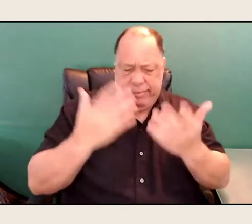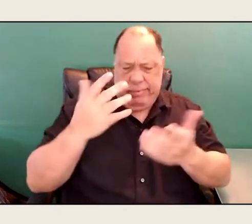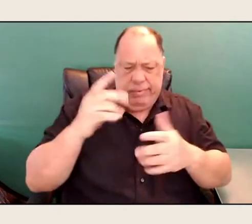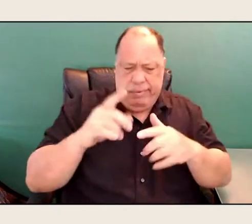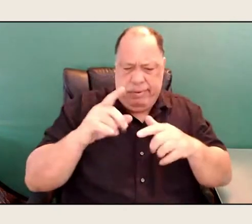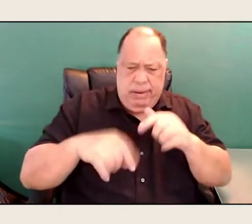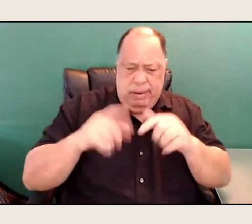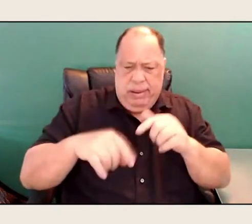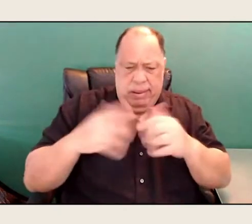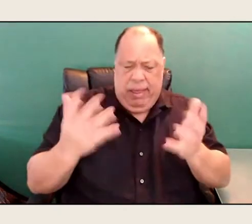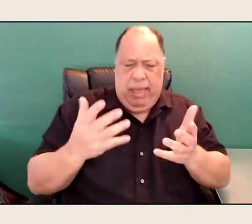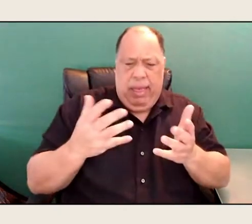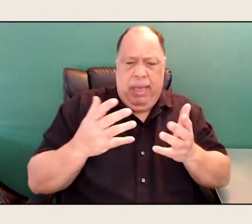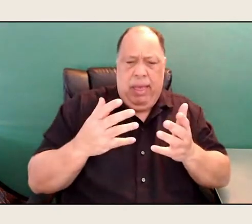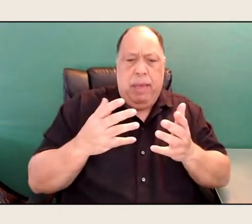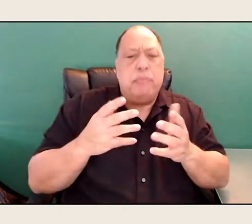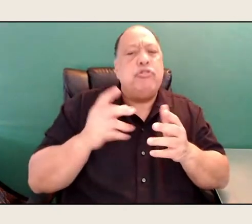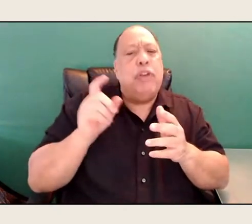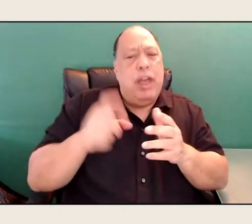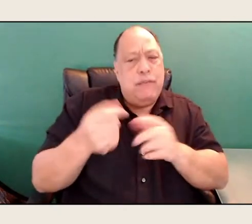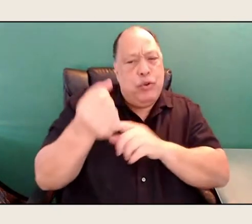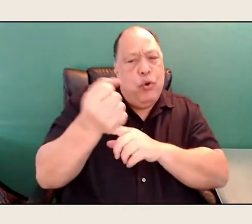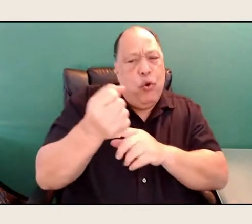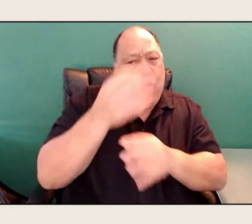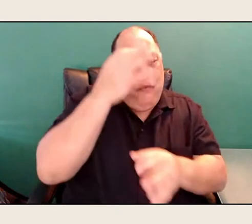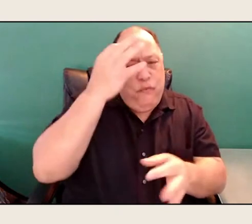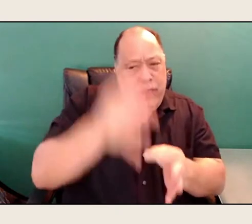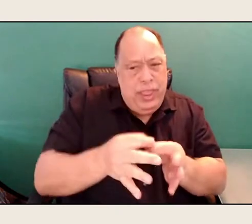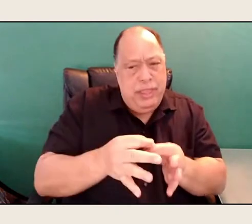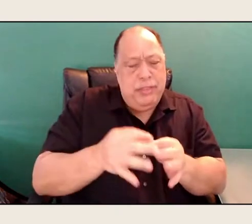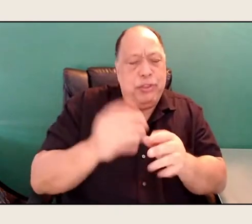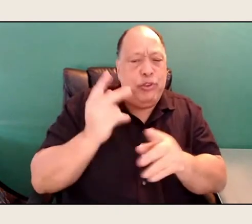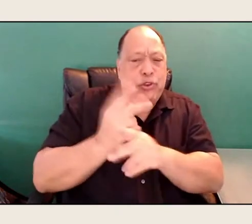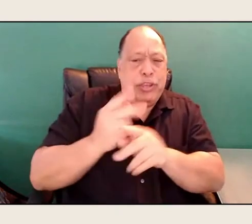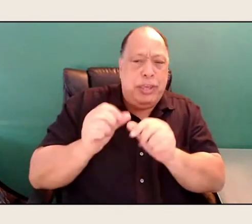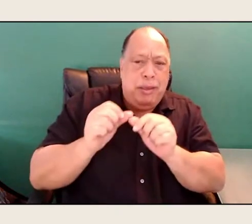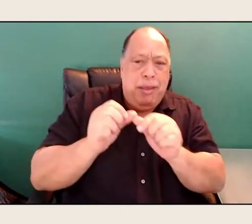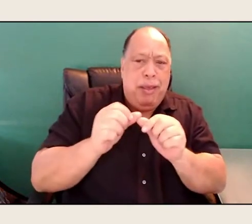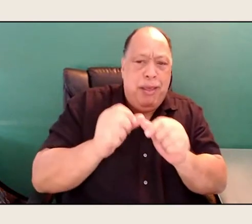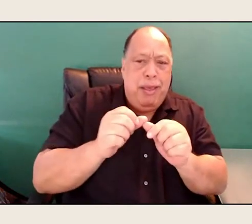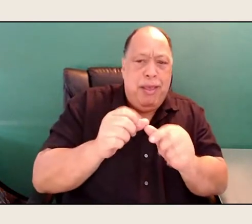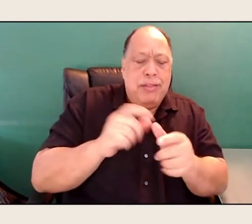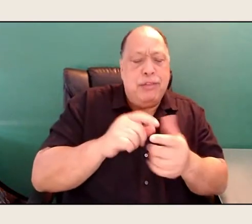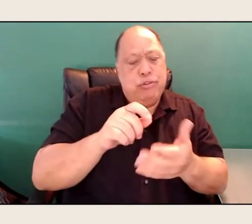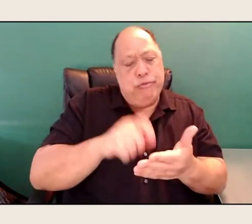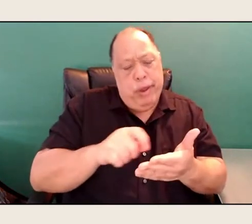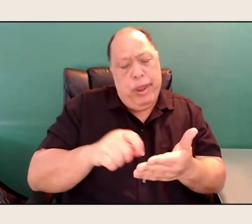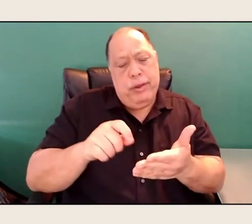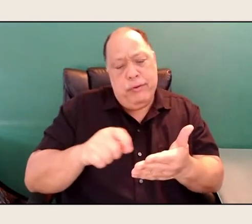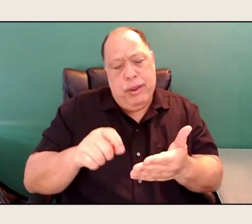You have to hold faith. And you keep going, and then you're riding along. It's like when I was writing my memoirs,